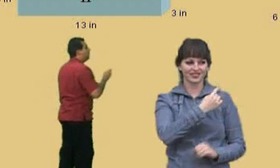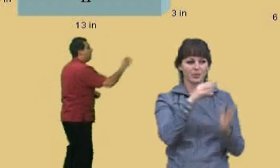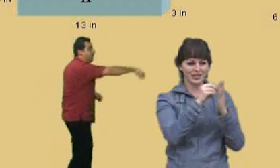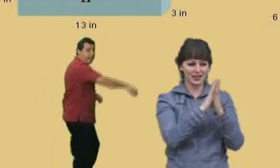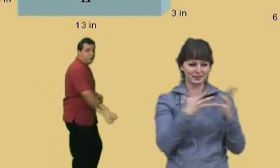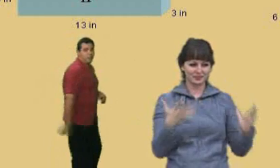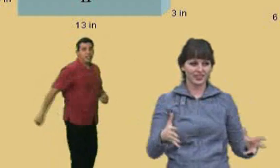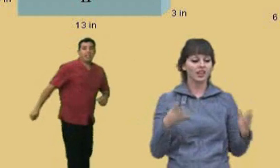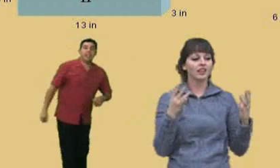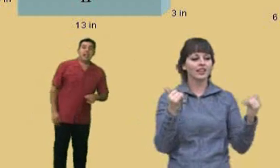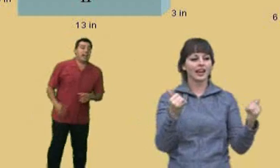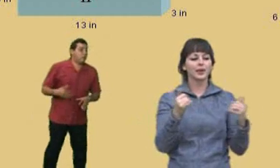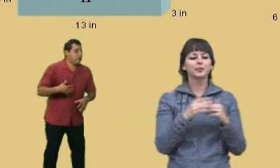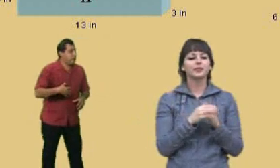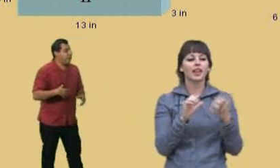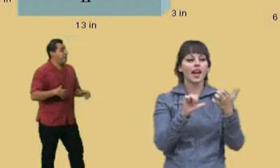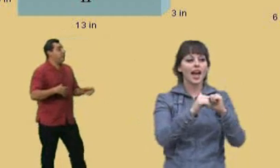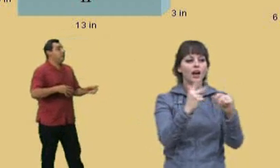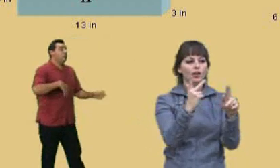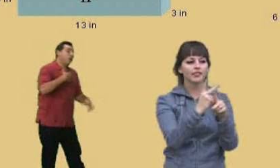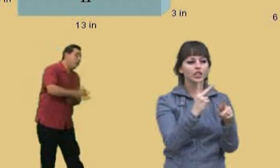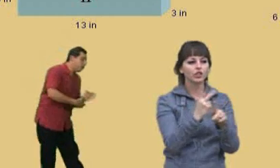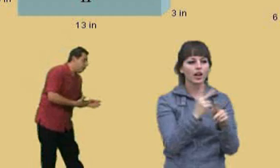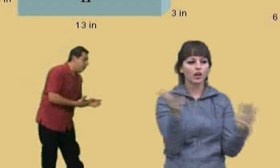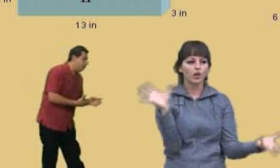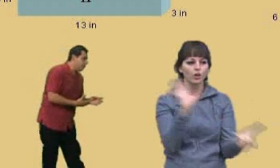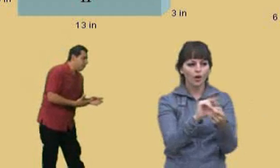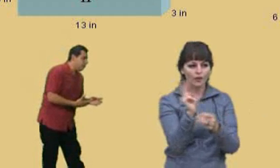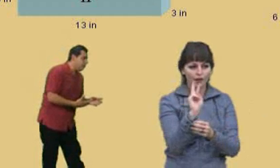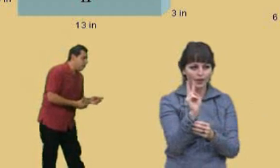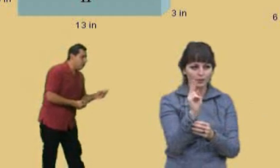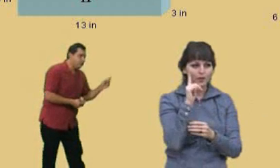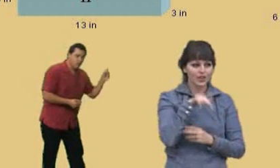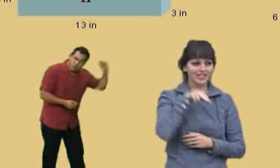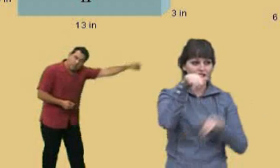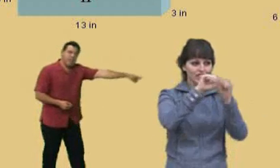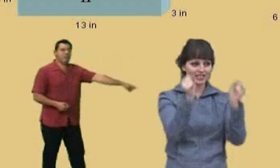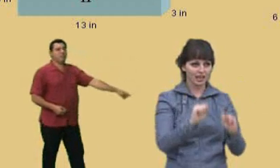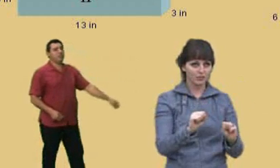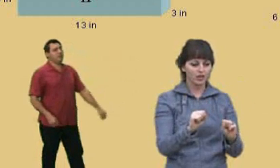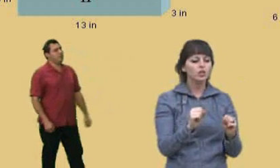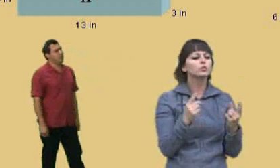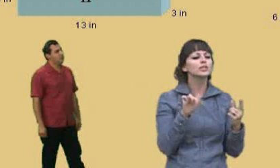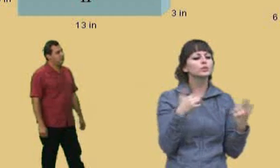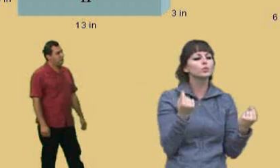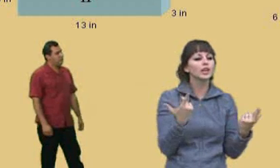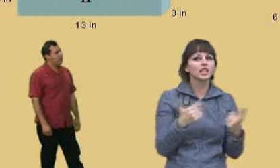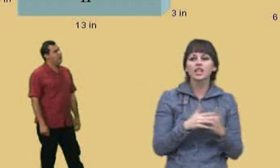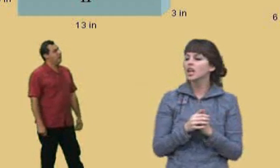Now, how do we find the total volume of the staircase Charlie, what do we have to do? Charlie: You sum them all up!